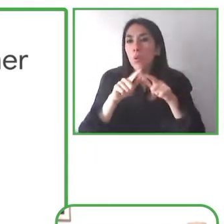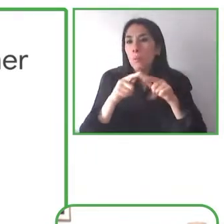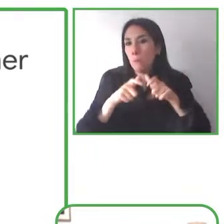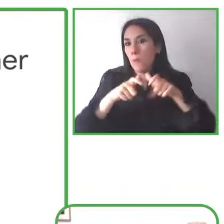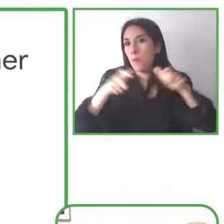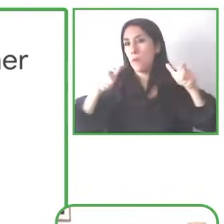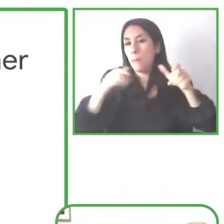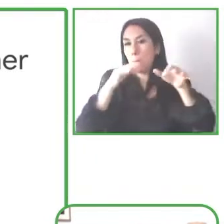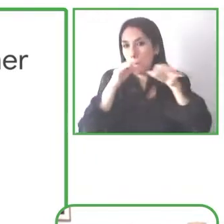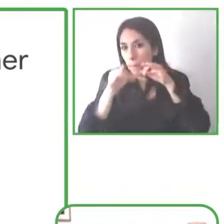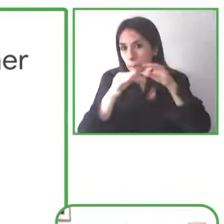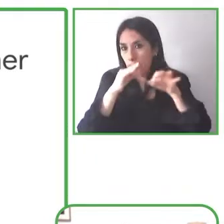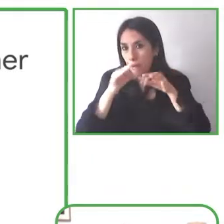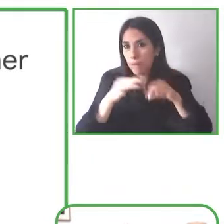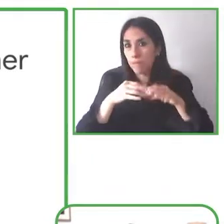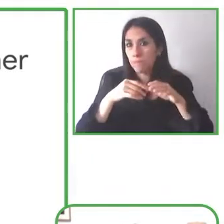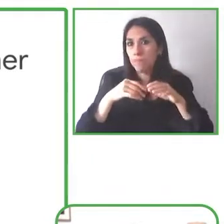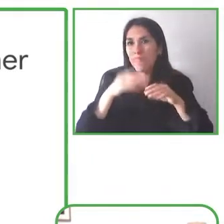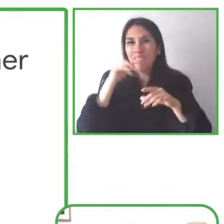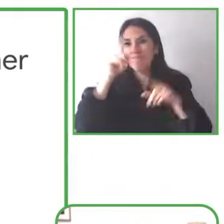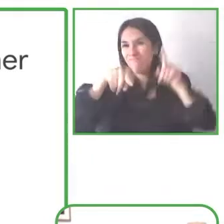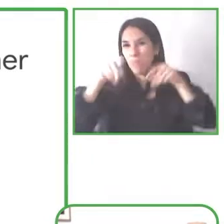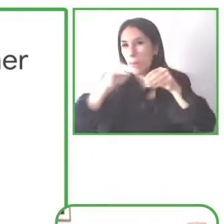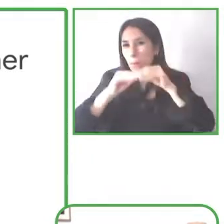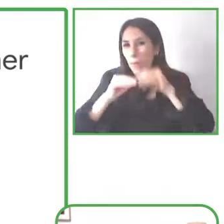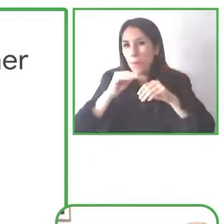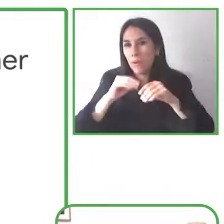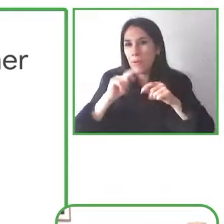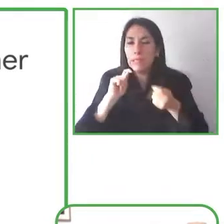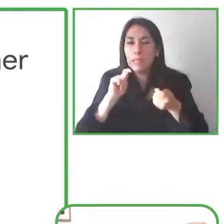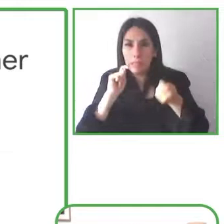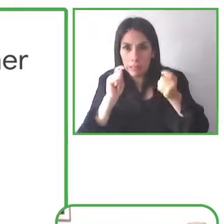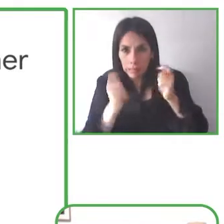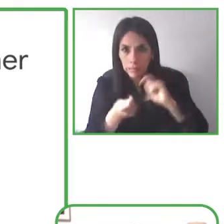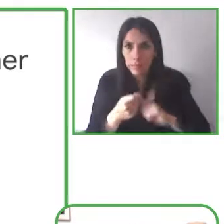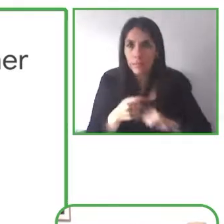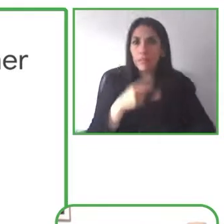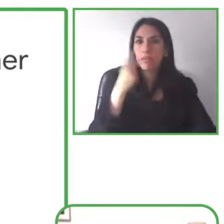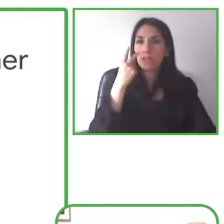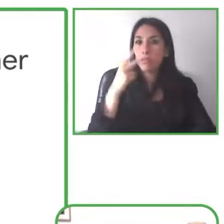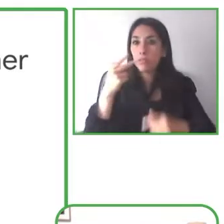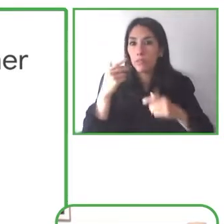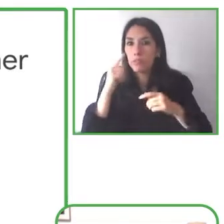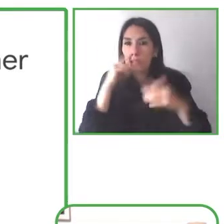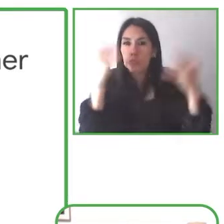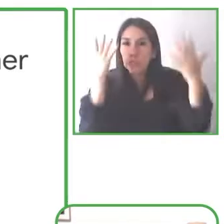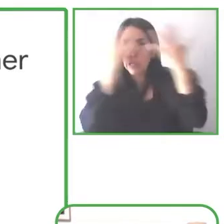the app or if it's missing labels or if there are small touch targets it will